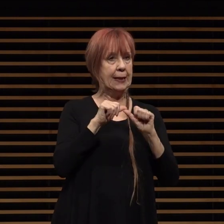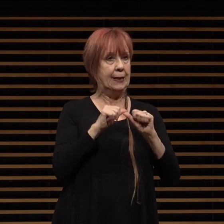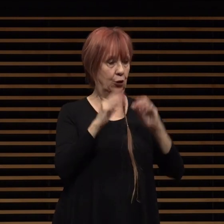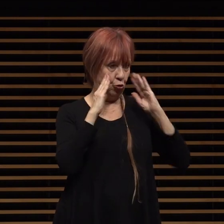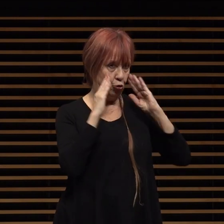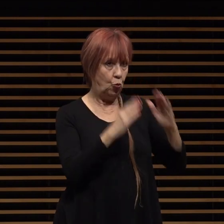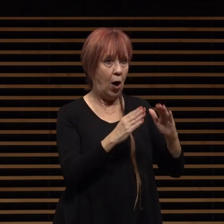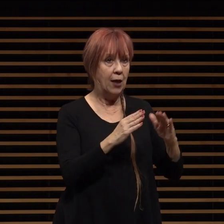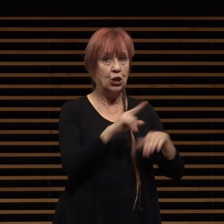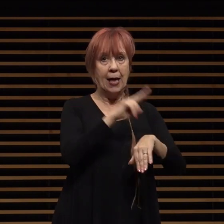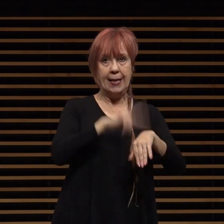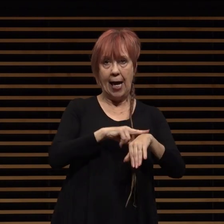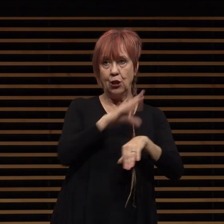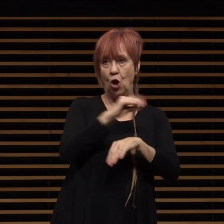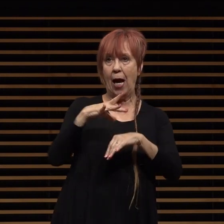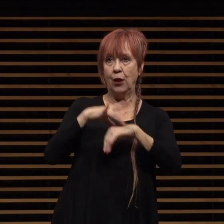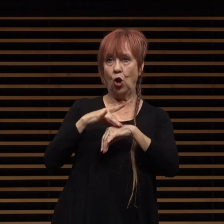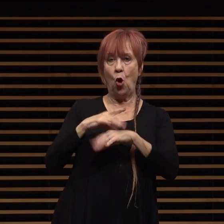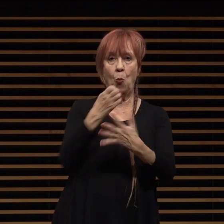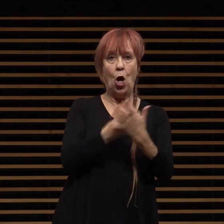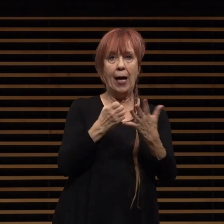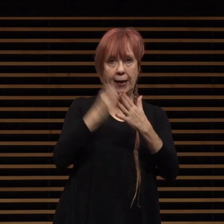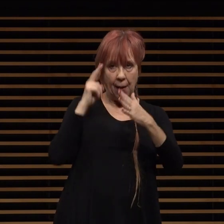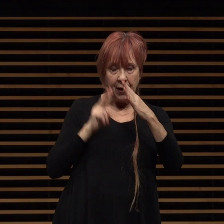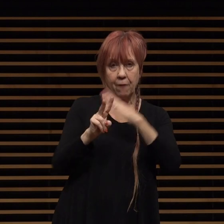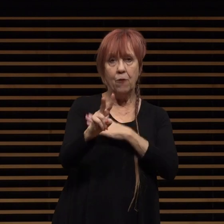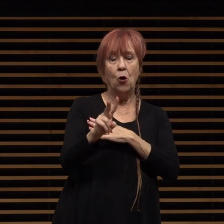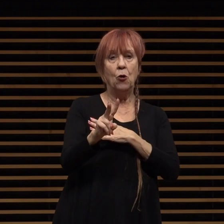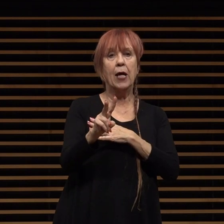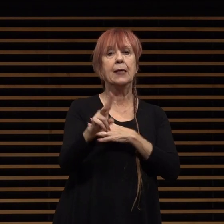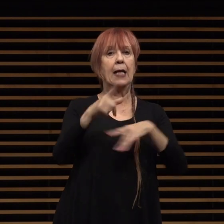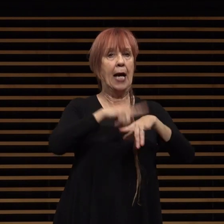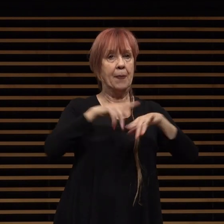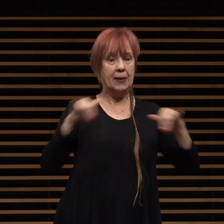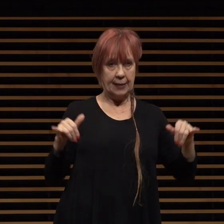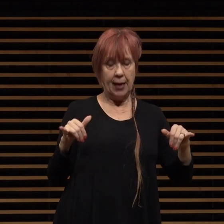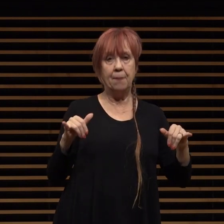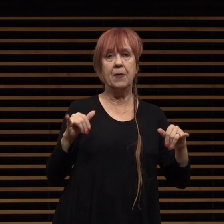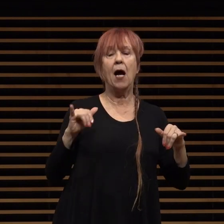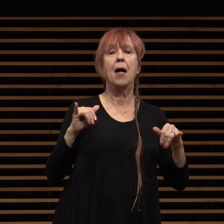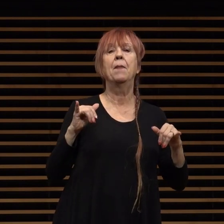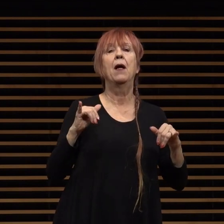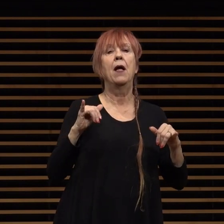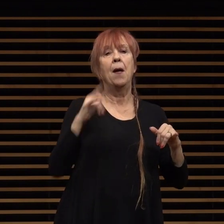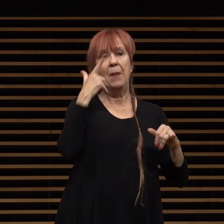national and global economic forecasts as pasadena's revenues and expenditures